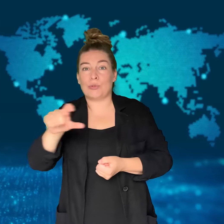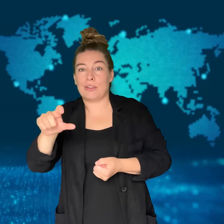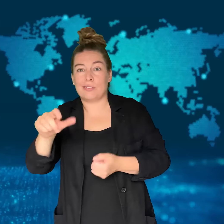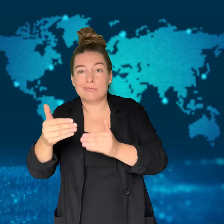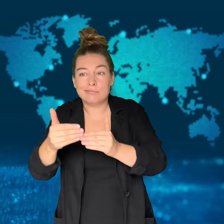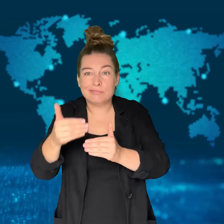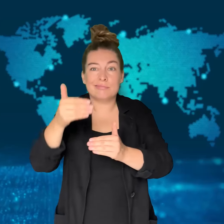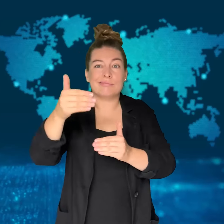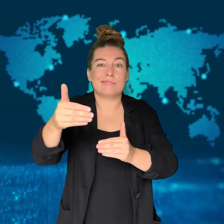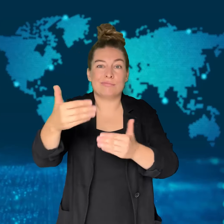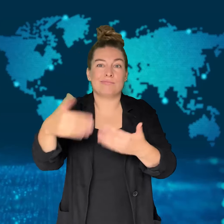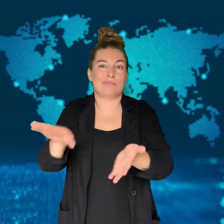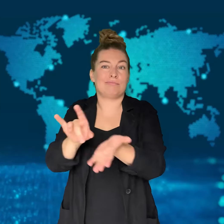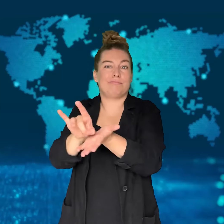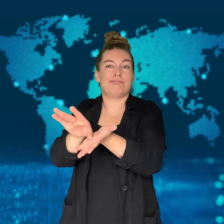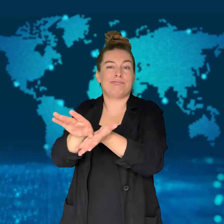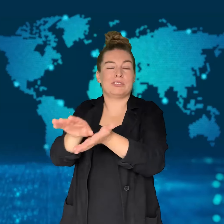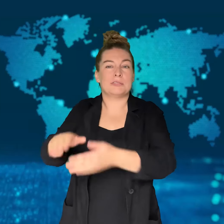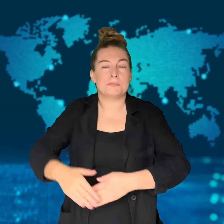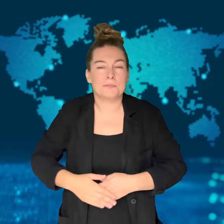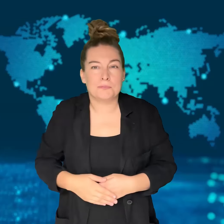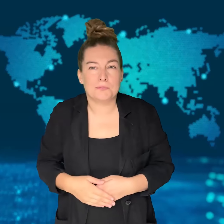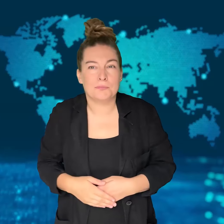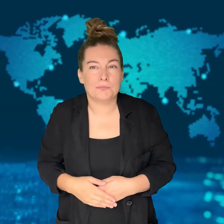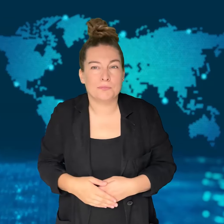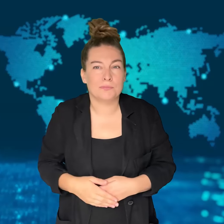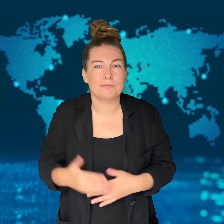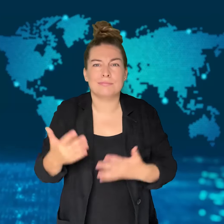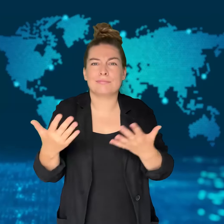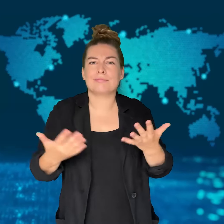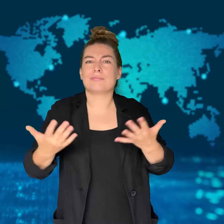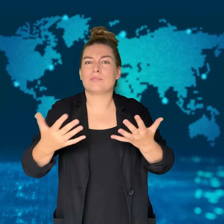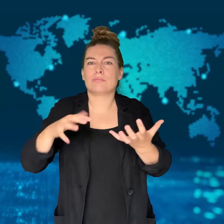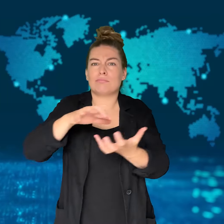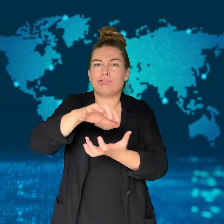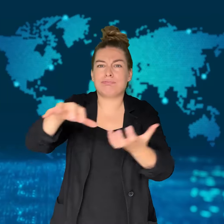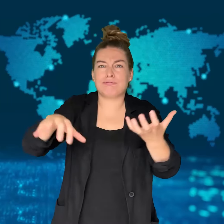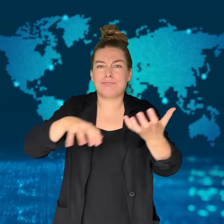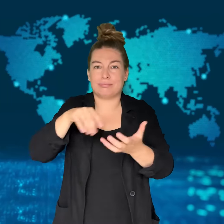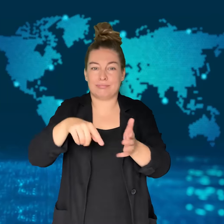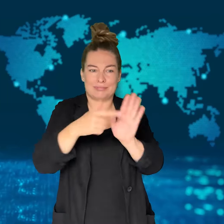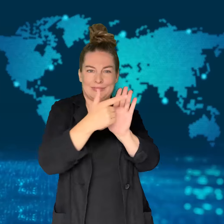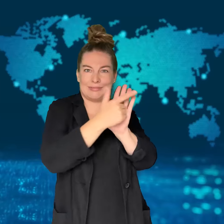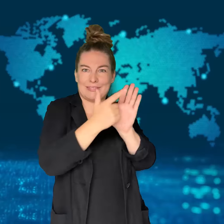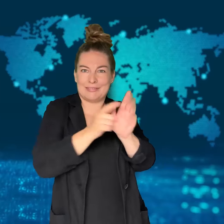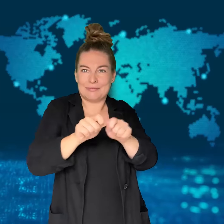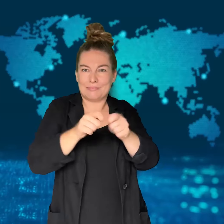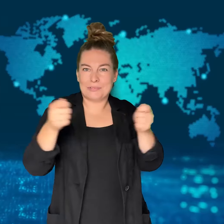Tensions flared as lawmakers ripped up signs,